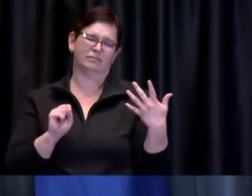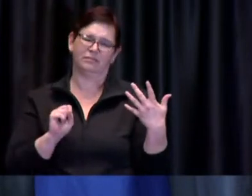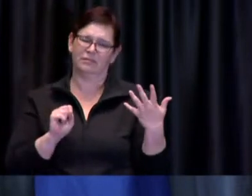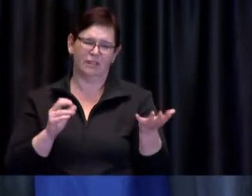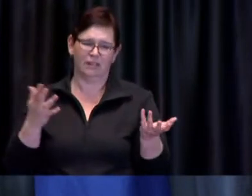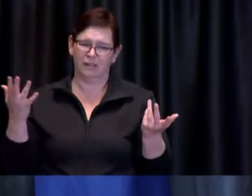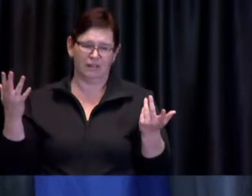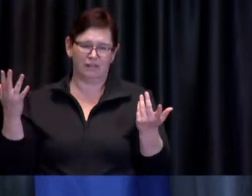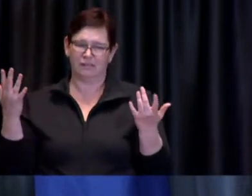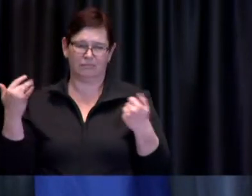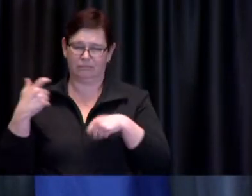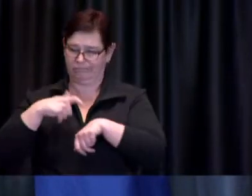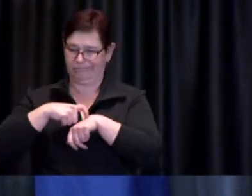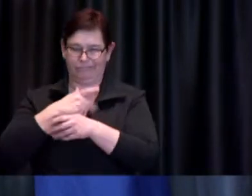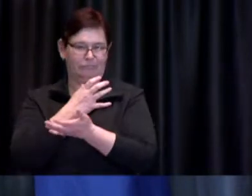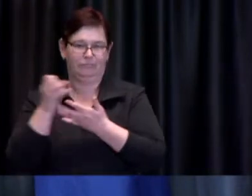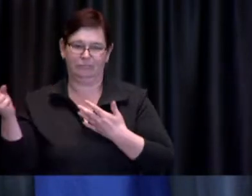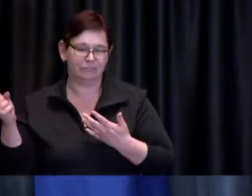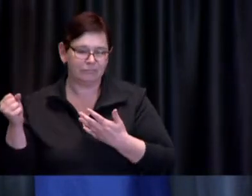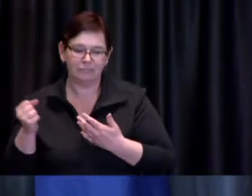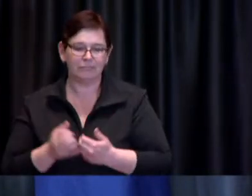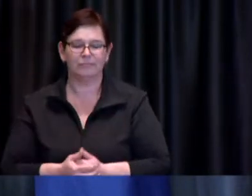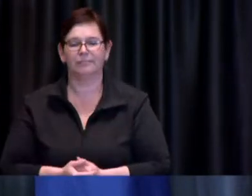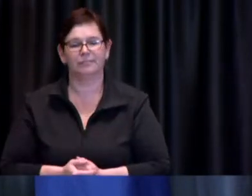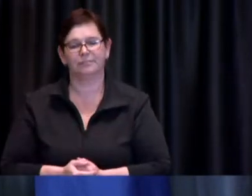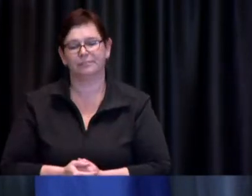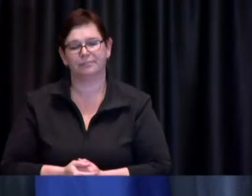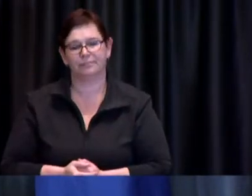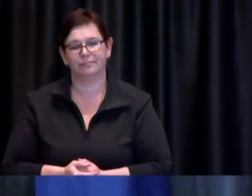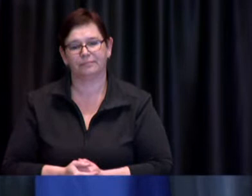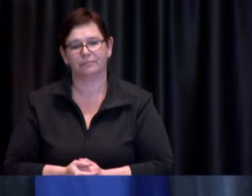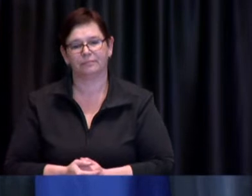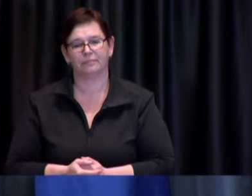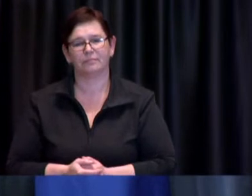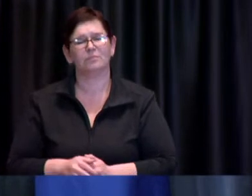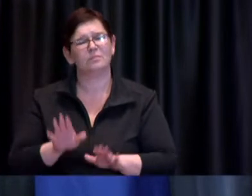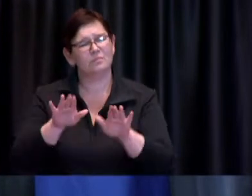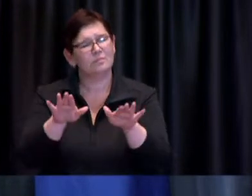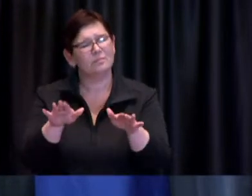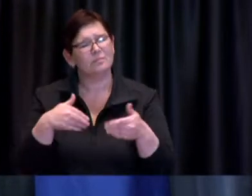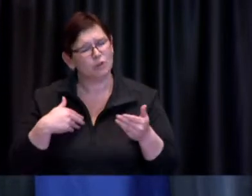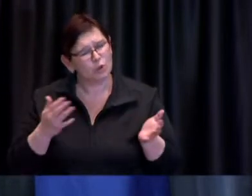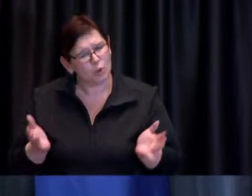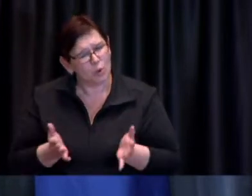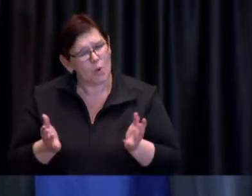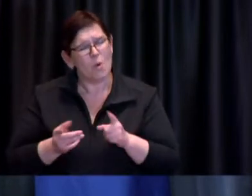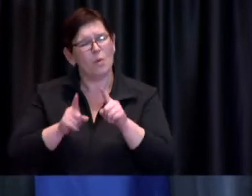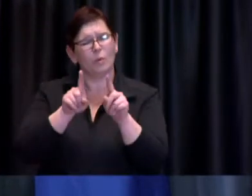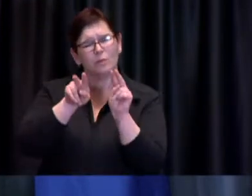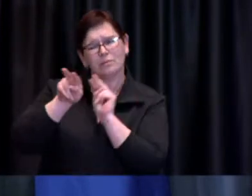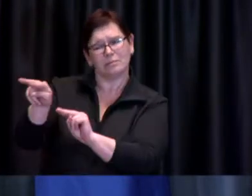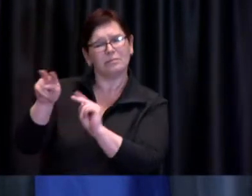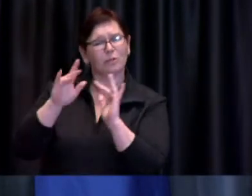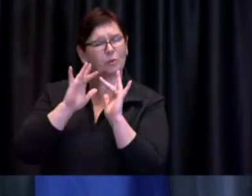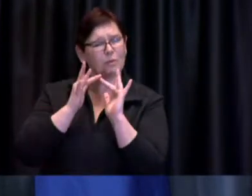answer period such as this but I would encourage people to to visit toronto.ca/covid19 or to visit